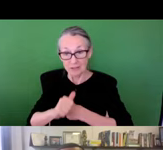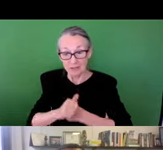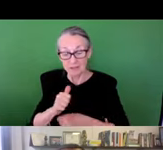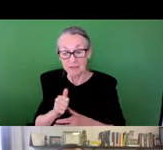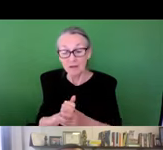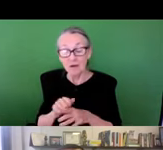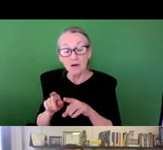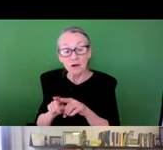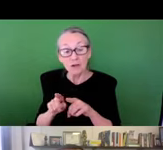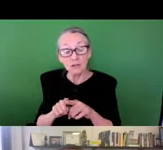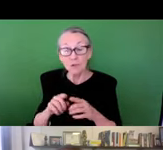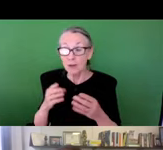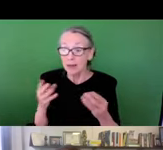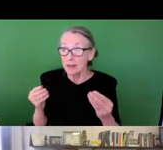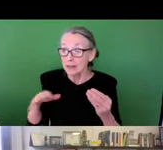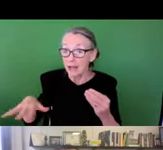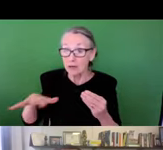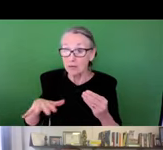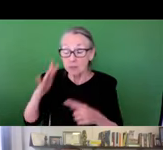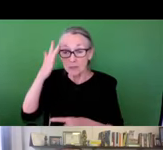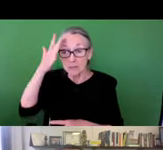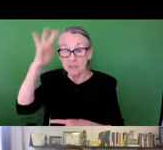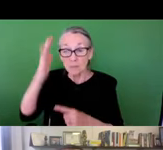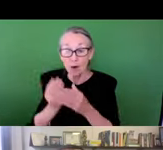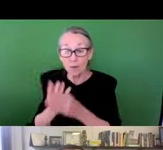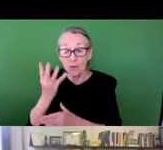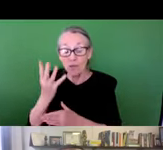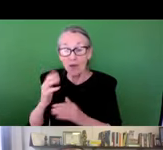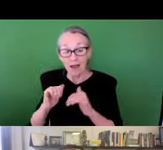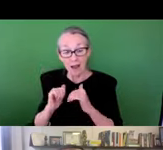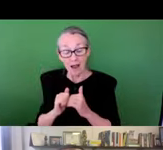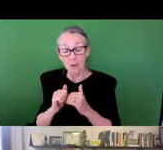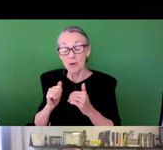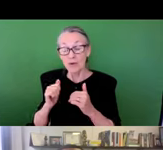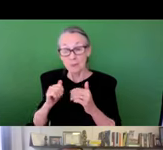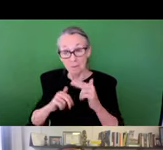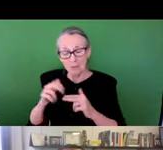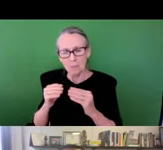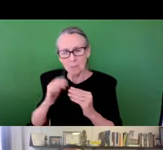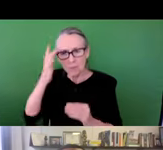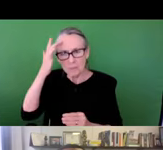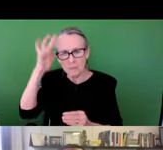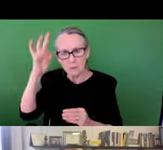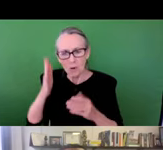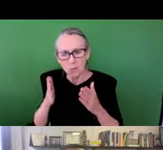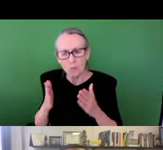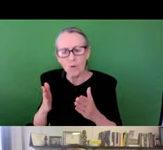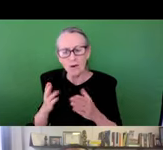hazards. We also think about infrastructure design, land use and how we might build in a